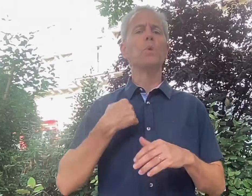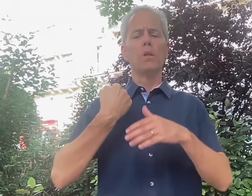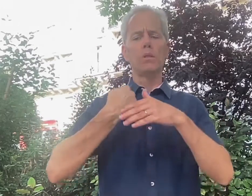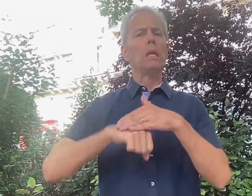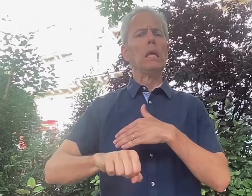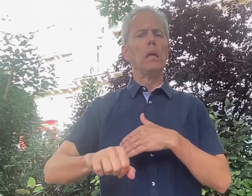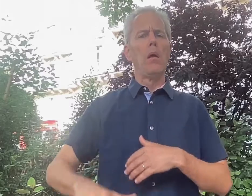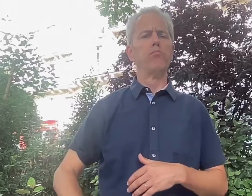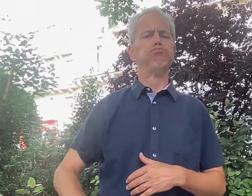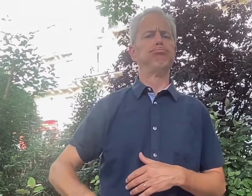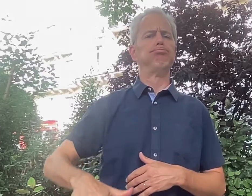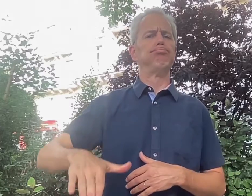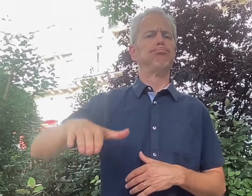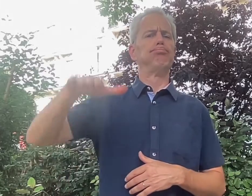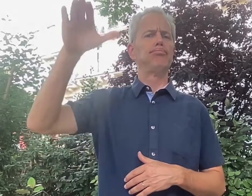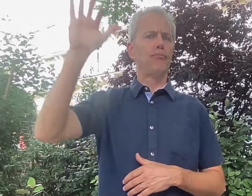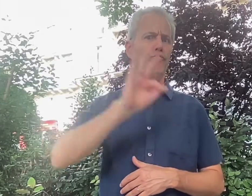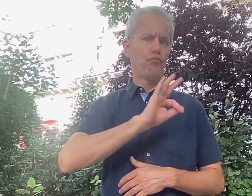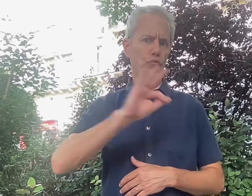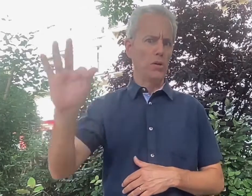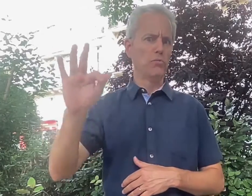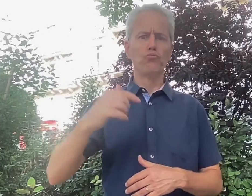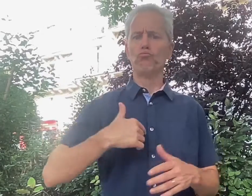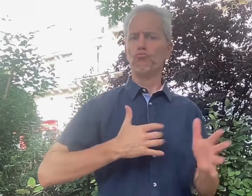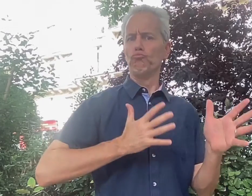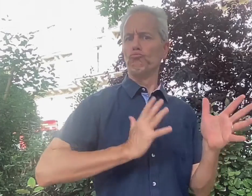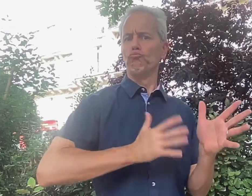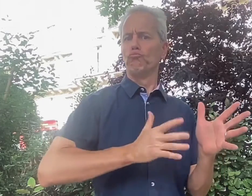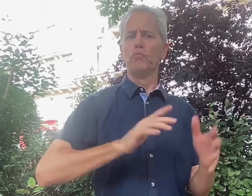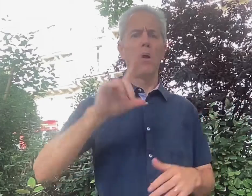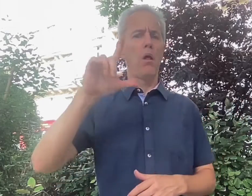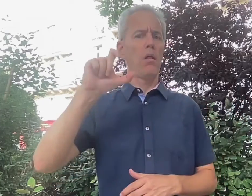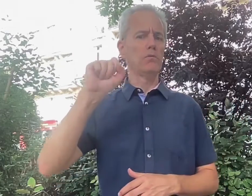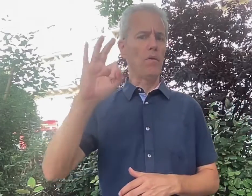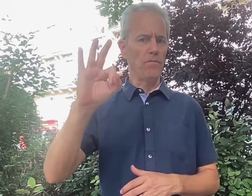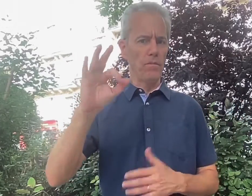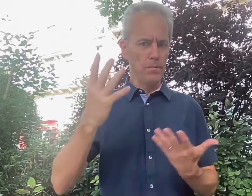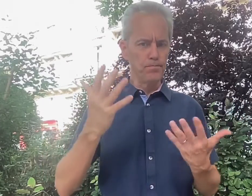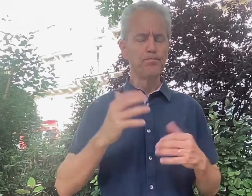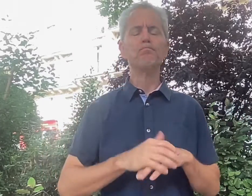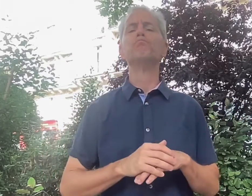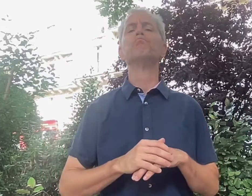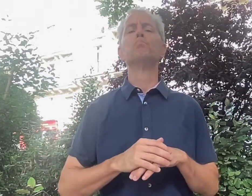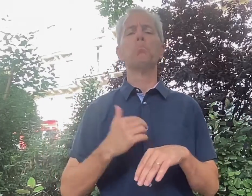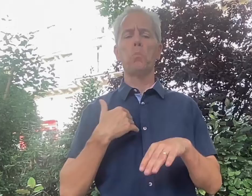I was born and raised in France and grew up using French Sign Language.